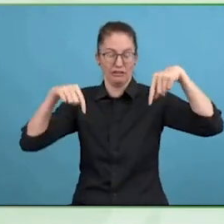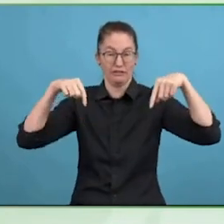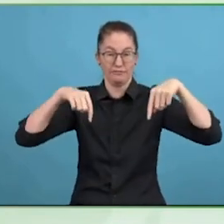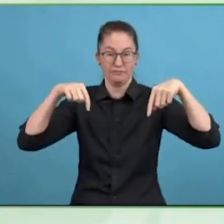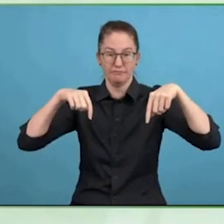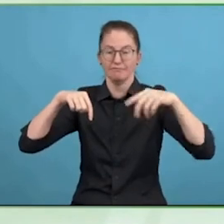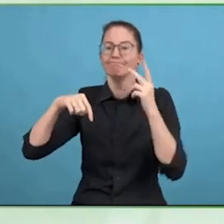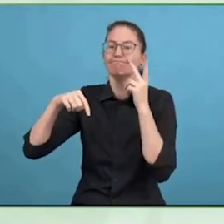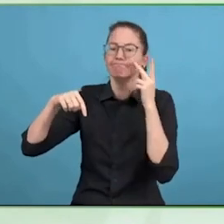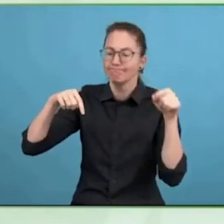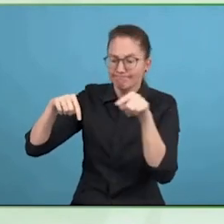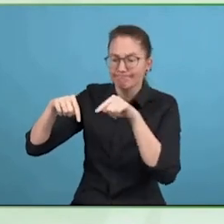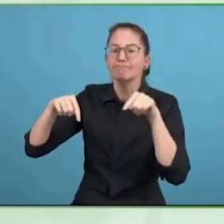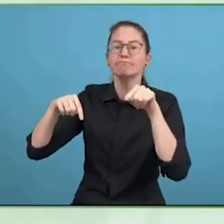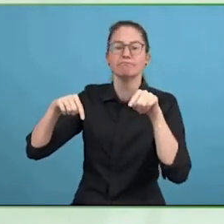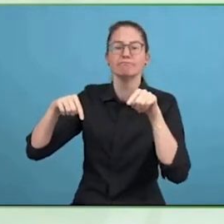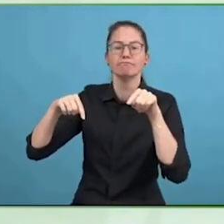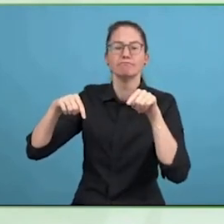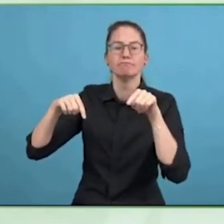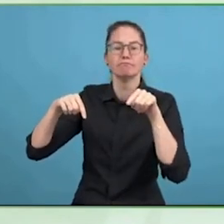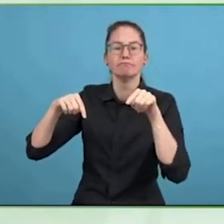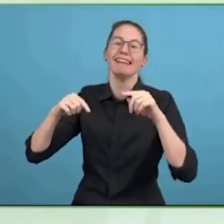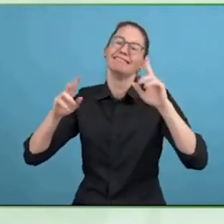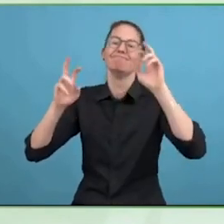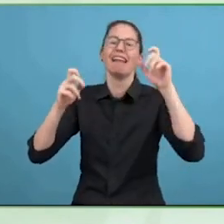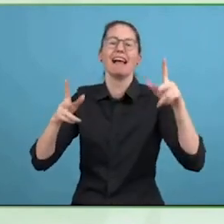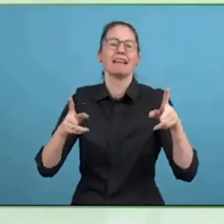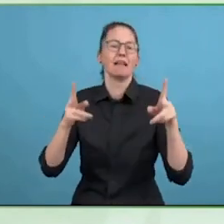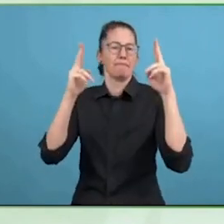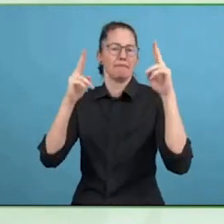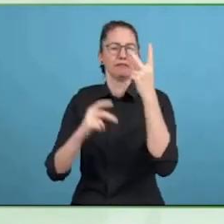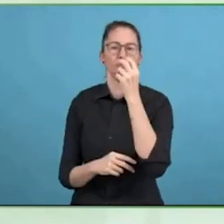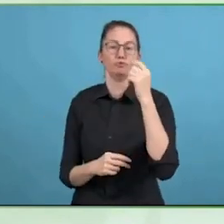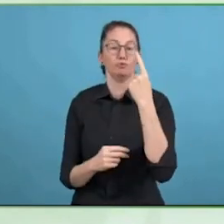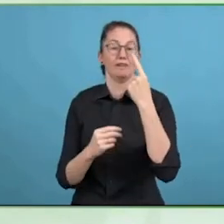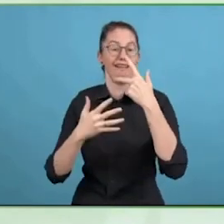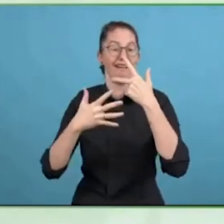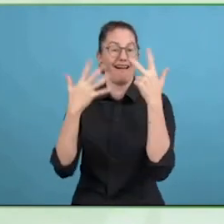Telekom with eight members in the foundation board and the members